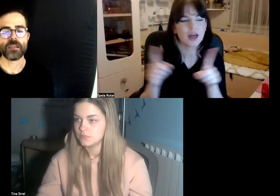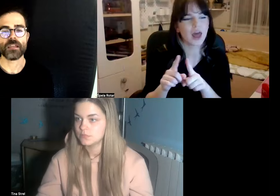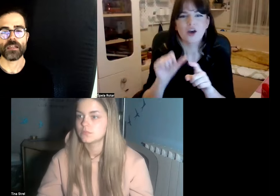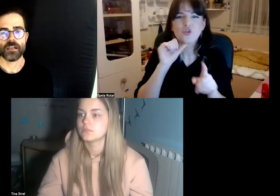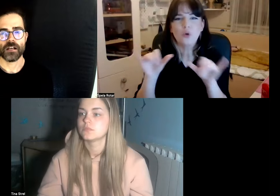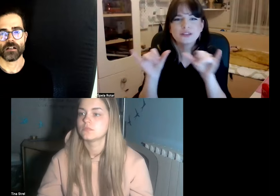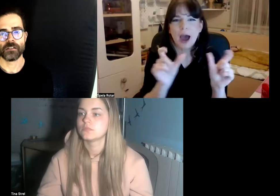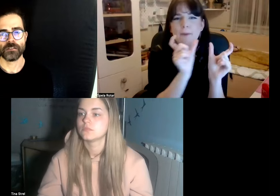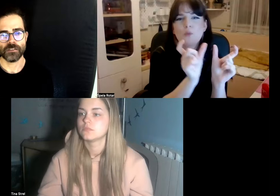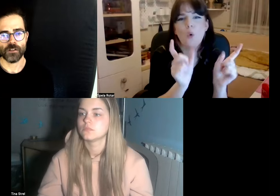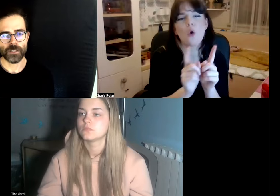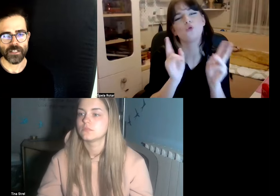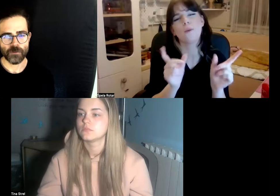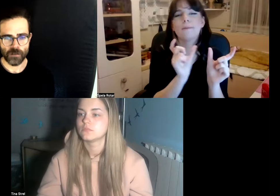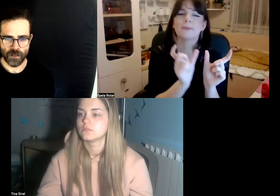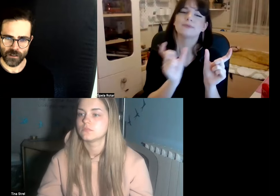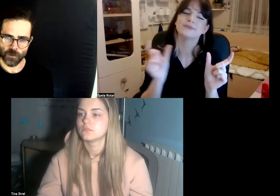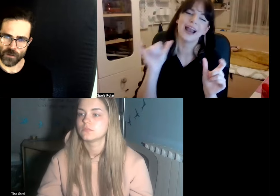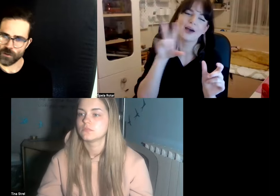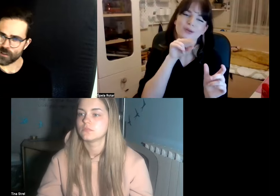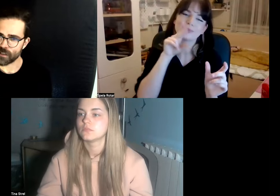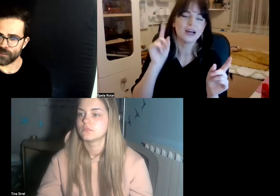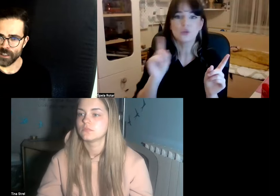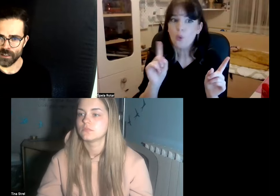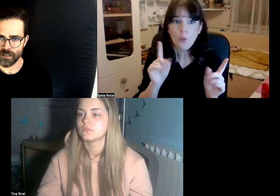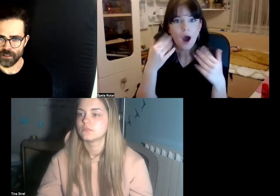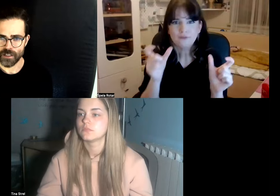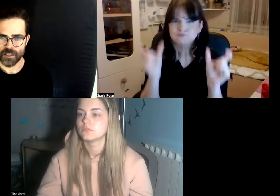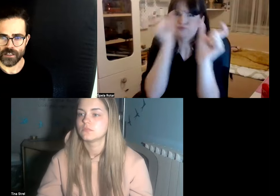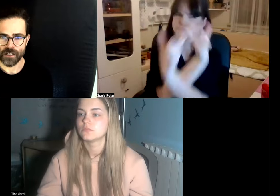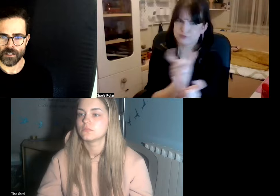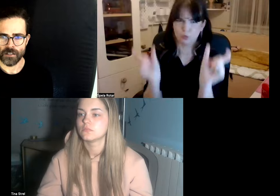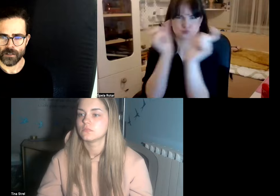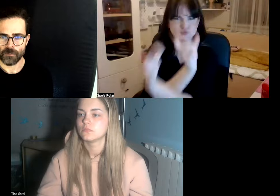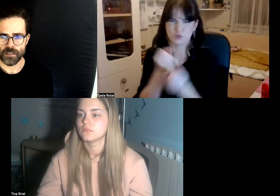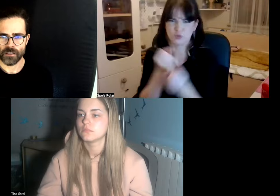normally regularly we use Slovenian sign but